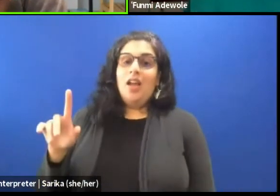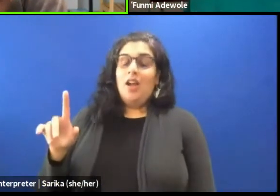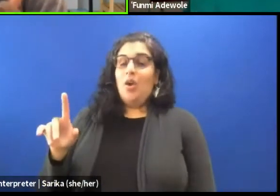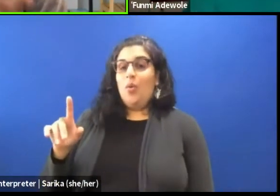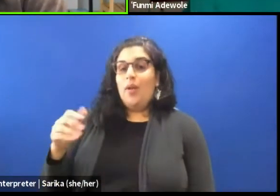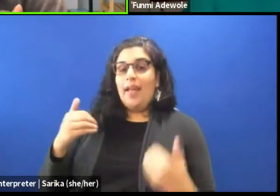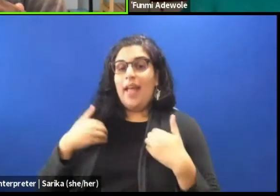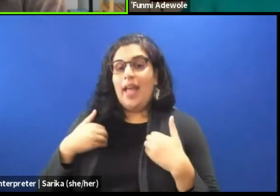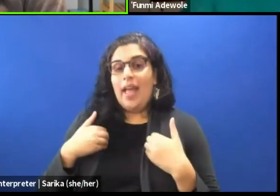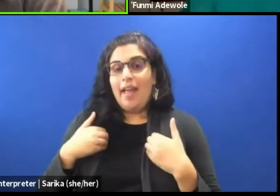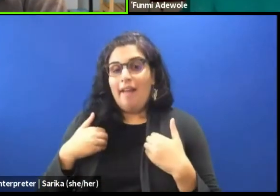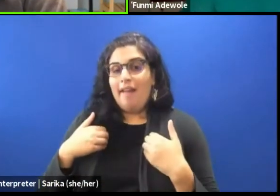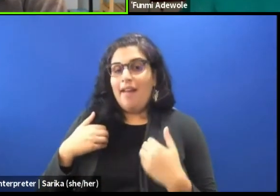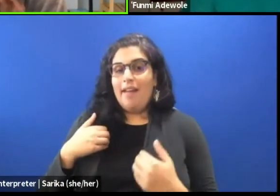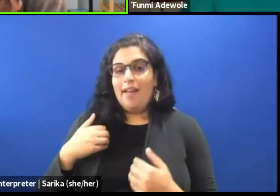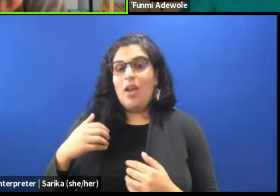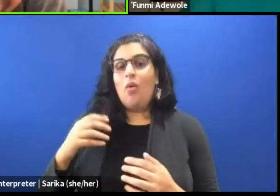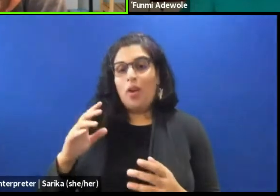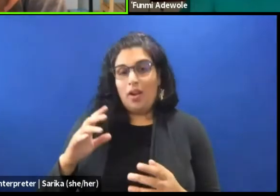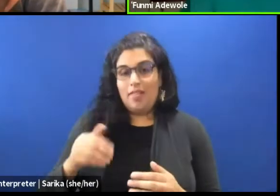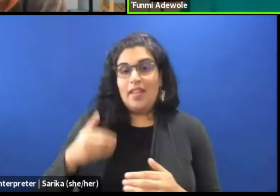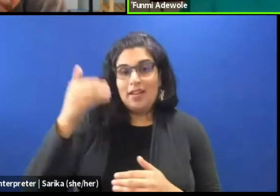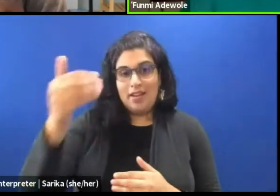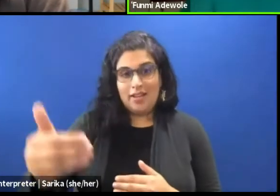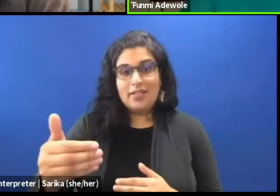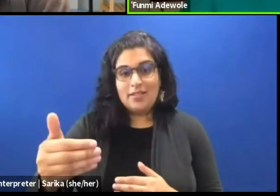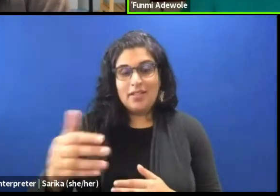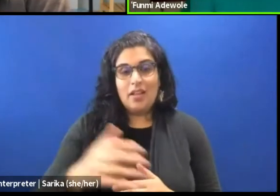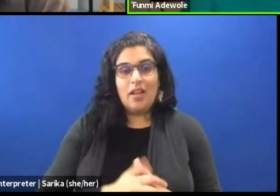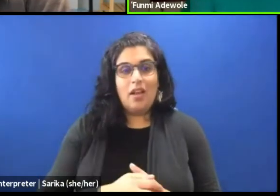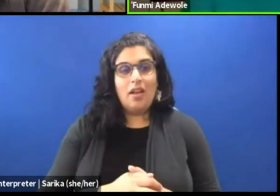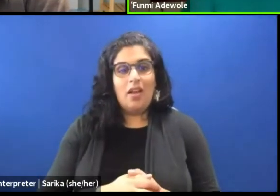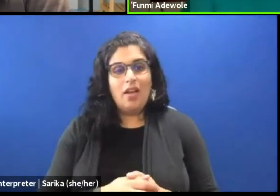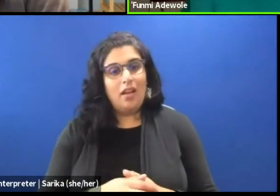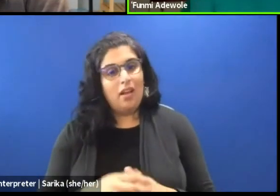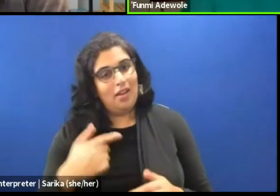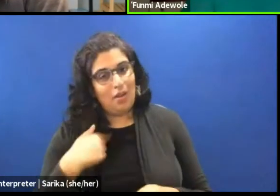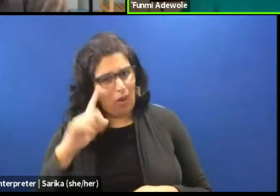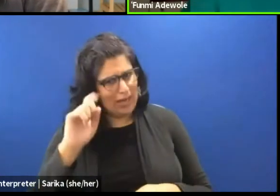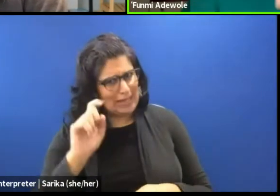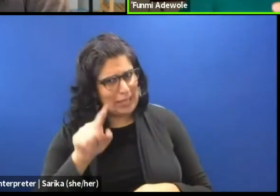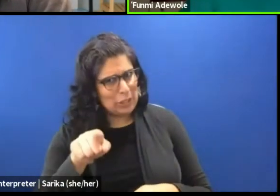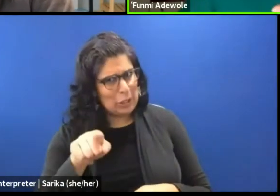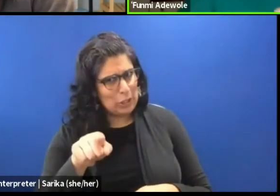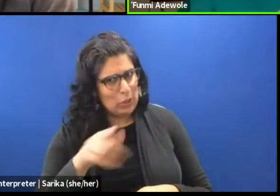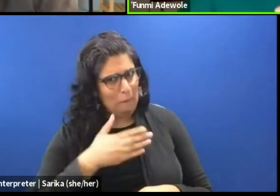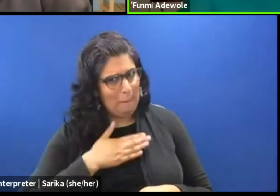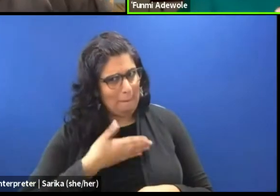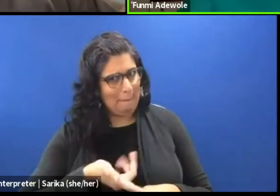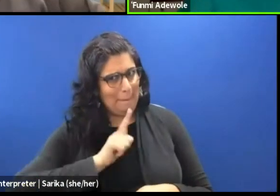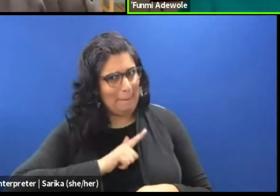Because we're gonna land on that in the next round. Yeah, but don't I have to ask you a question. I have a question to ask you,